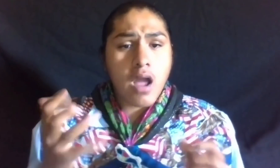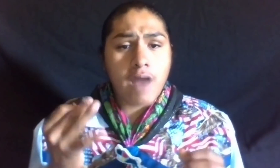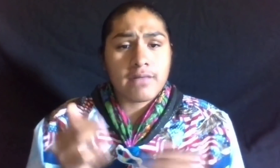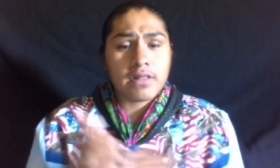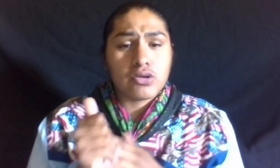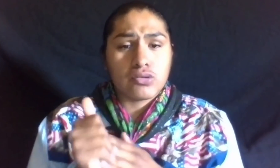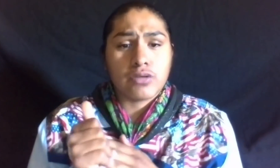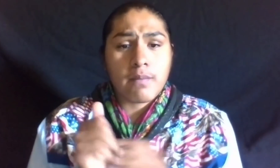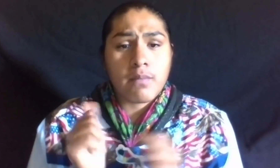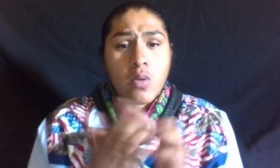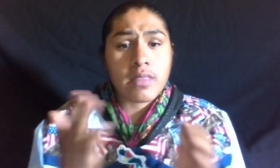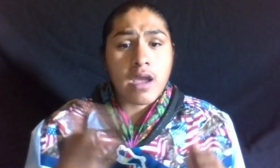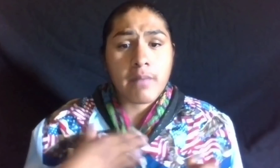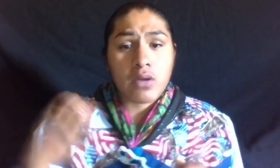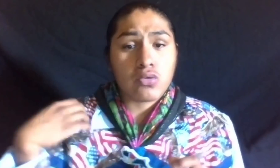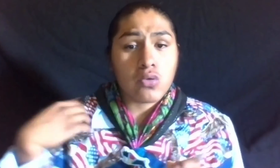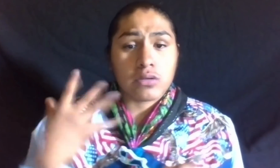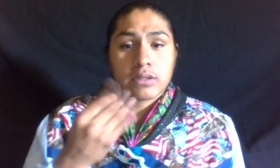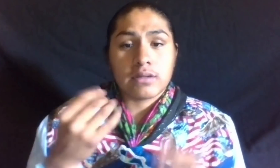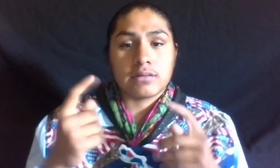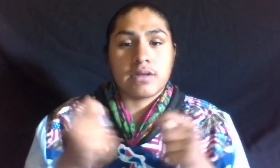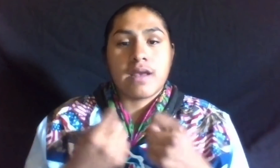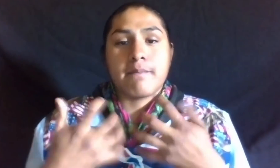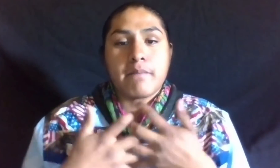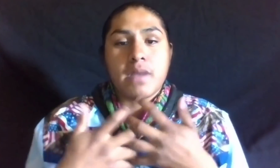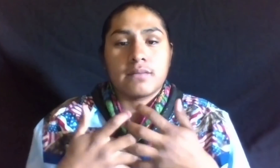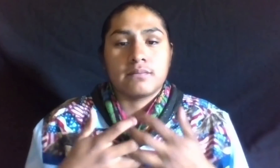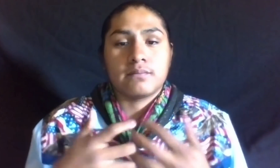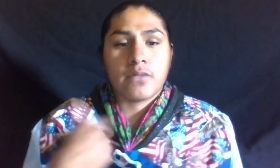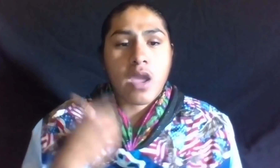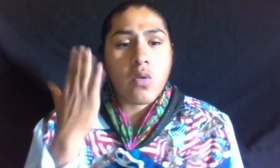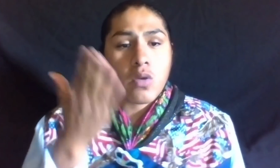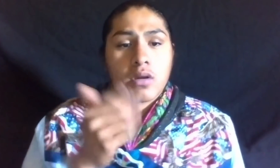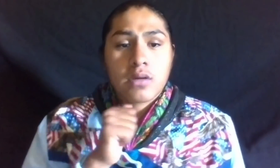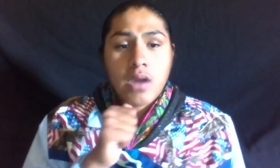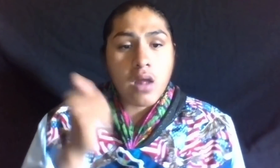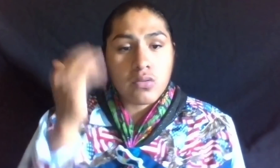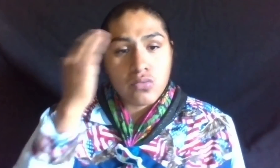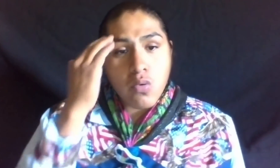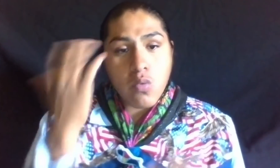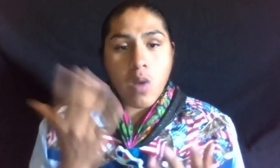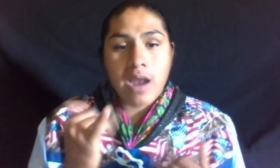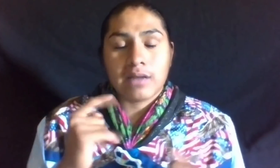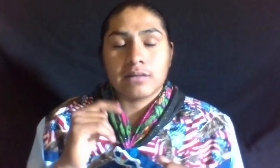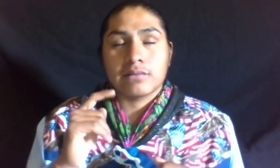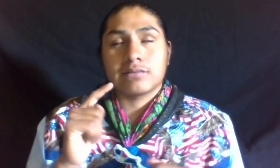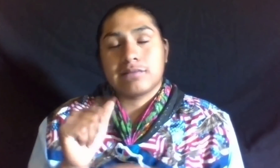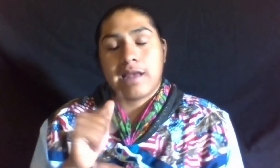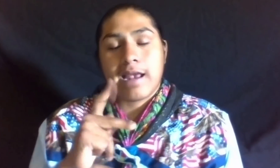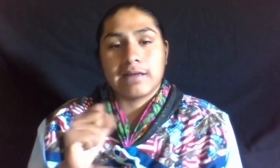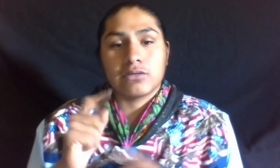YOU ALSO TAUGHT ME ALOT ABOUT LEADERSHIP. WITHOUT MY COACHES AND TEAMMATES,